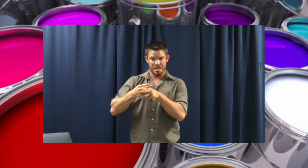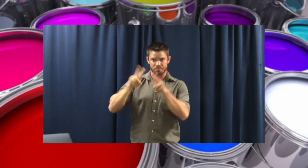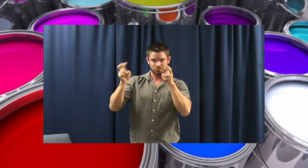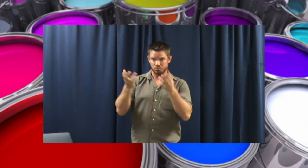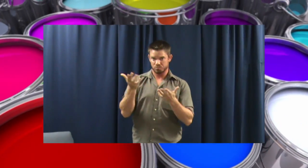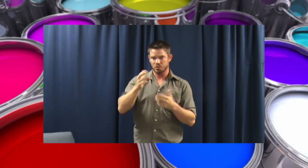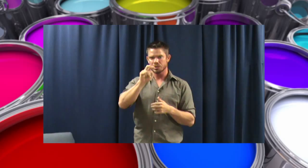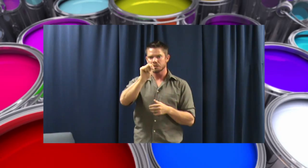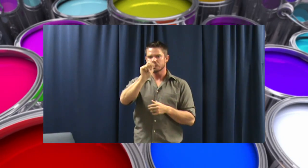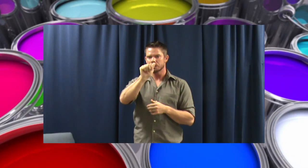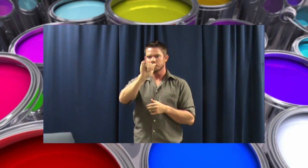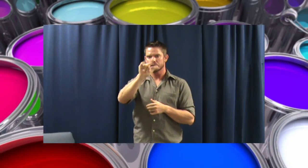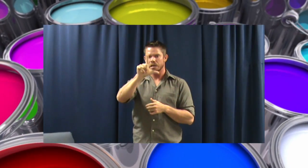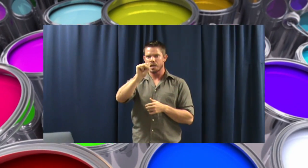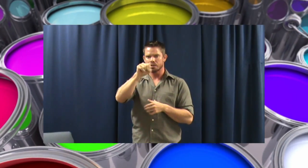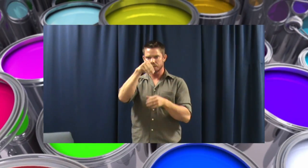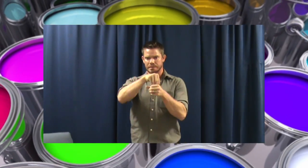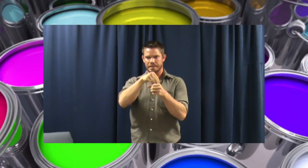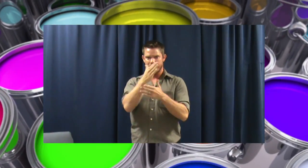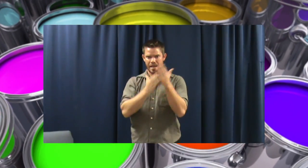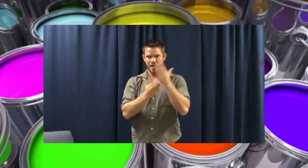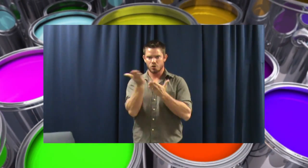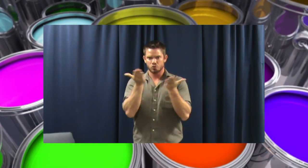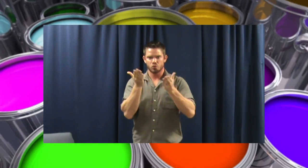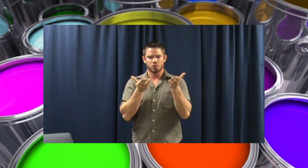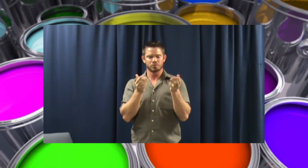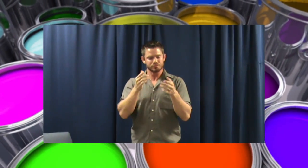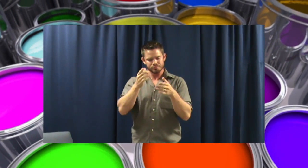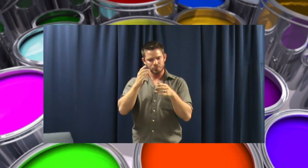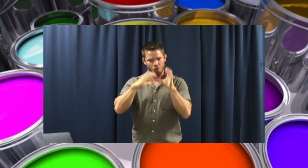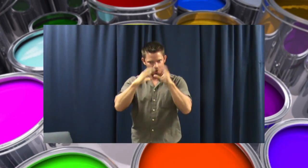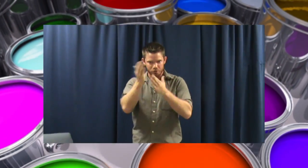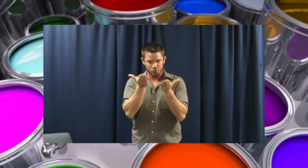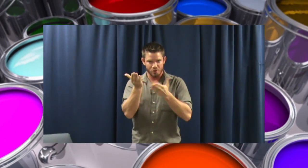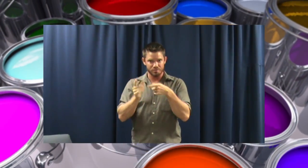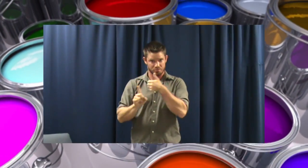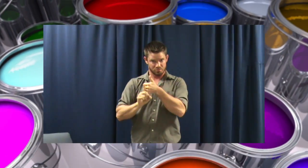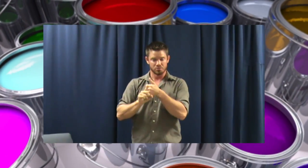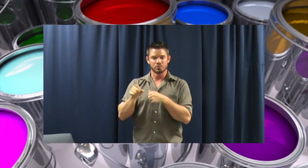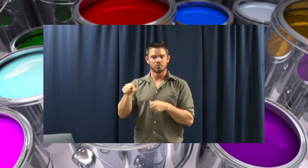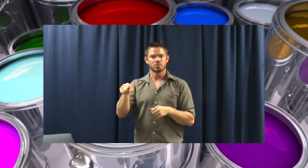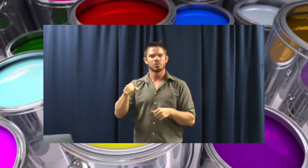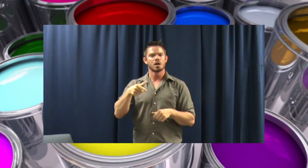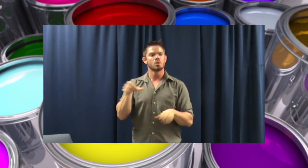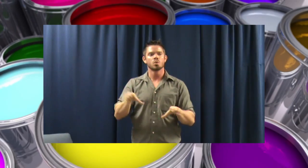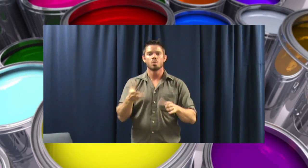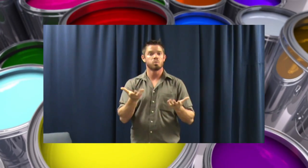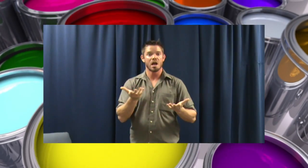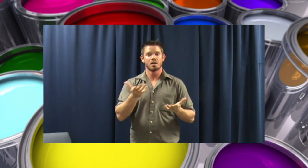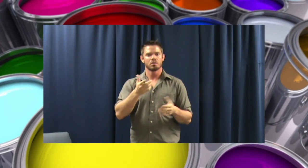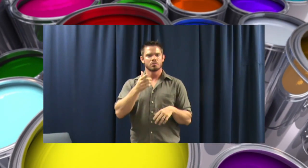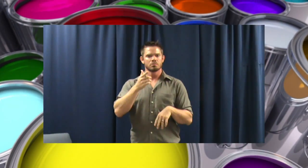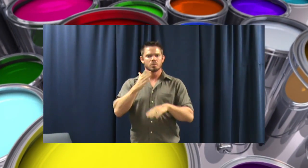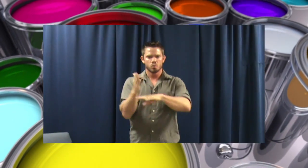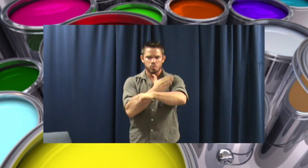a business that I own. The company's called Nails in Hand. And it is a construction company.